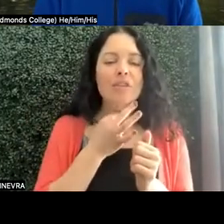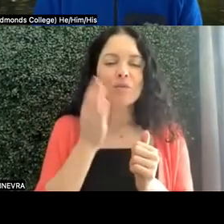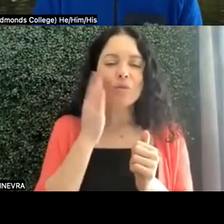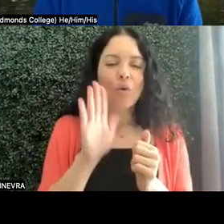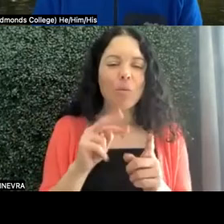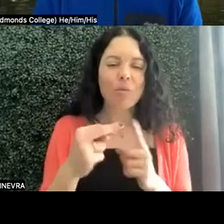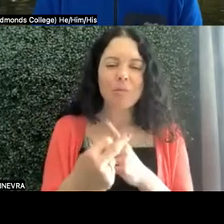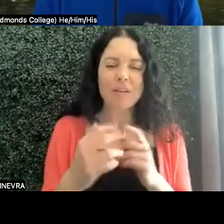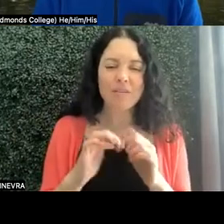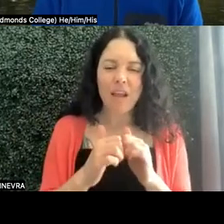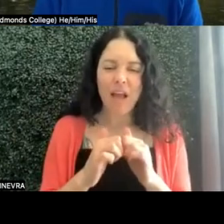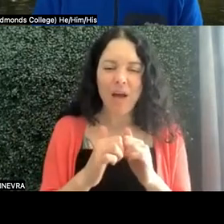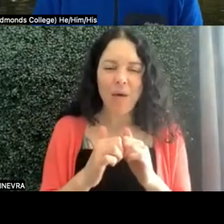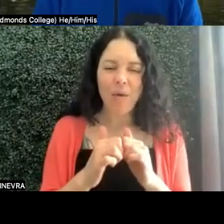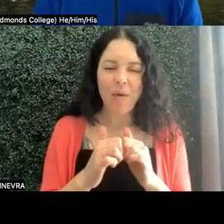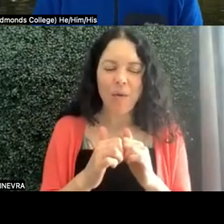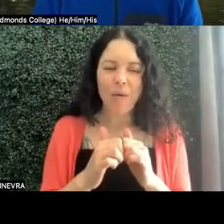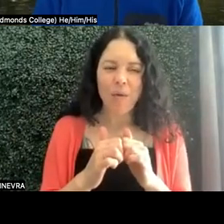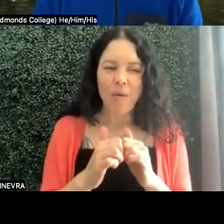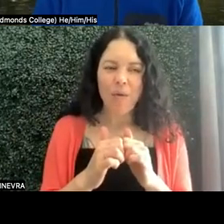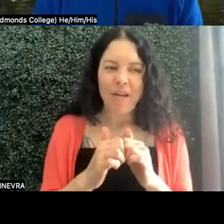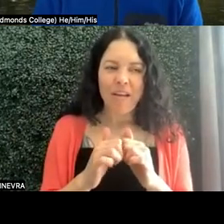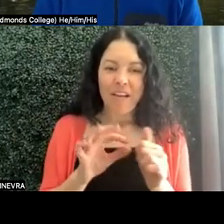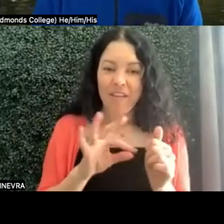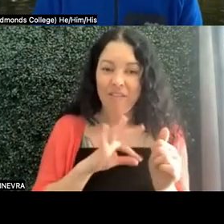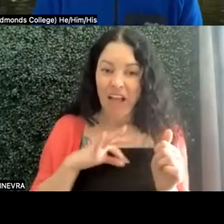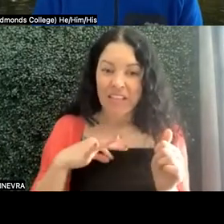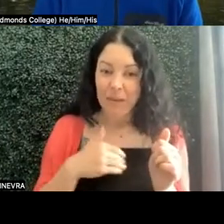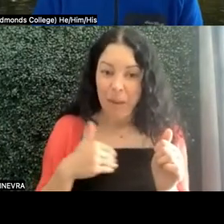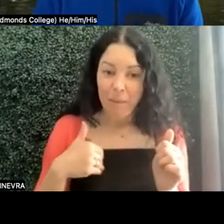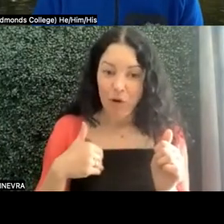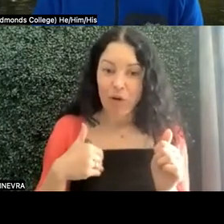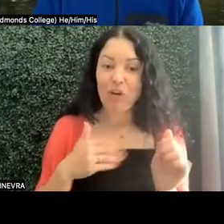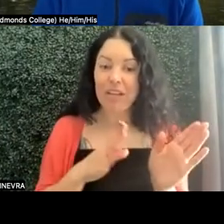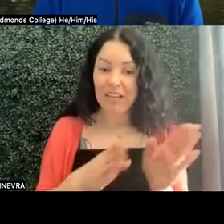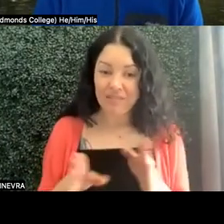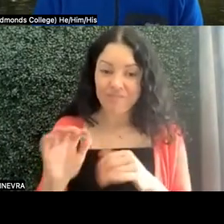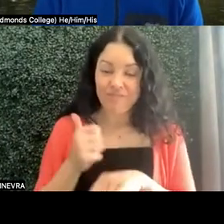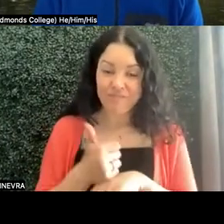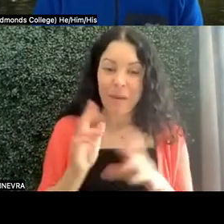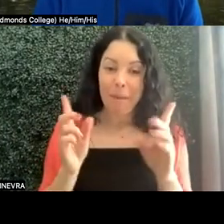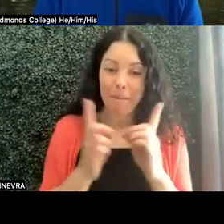on how an interested faculty member could arrange to meet with students before the term begins.